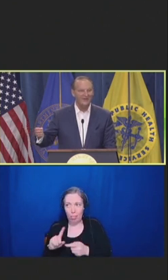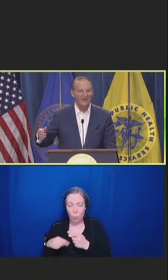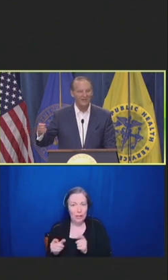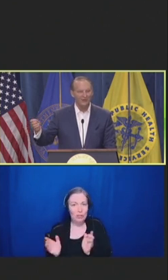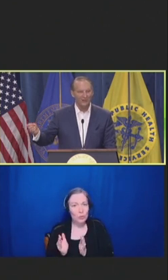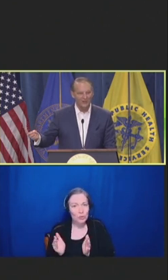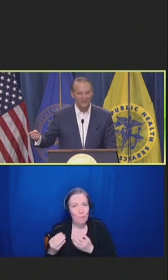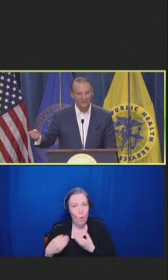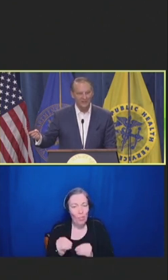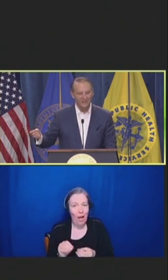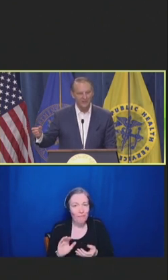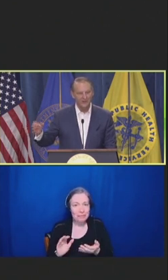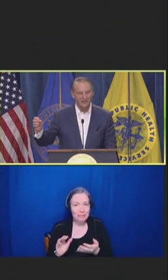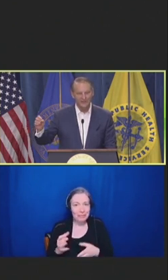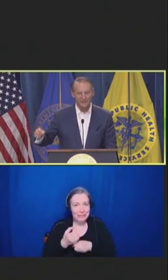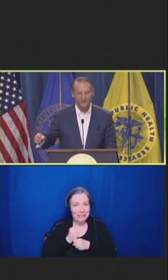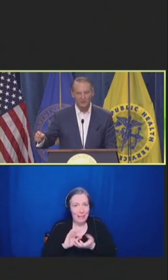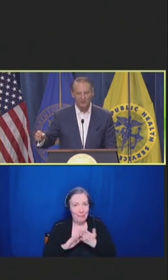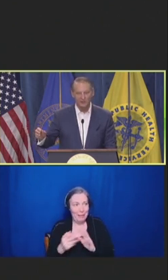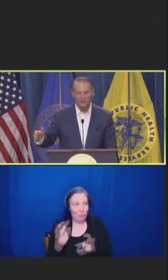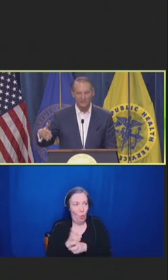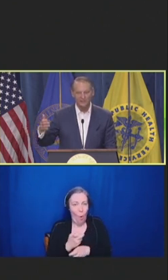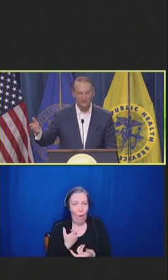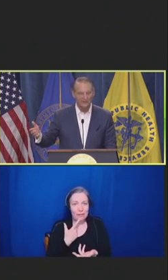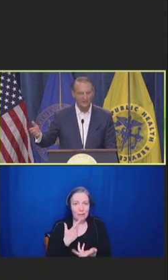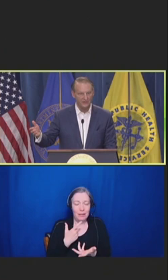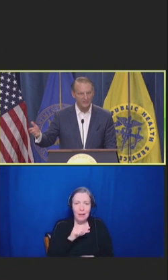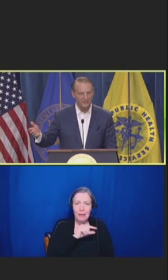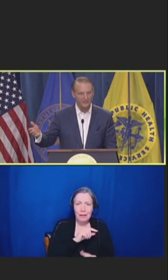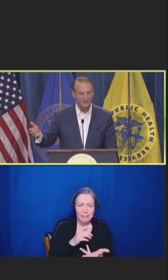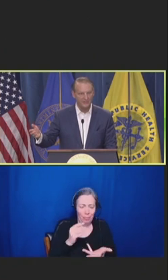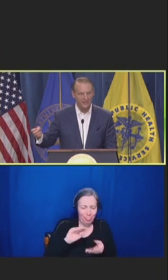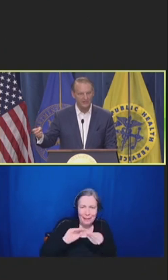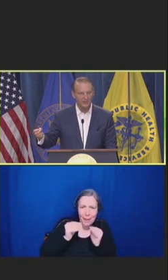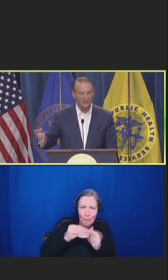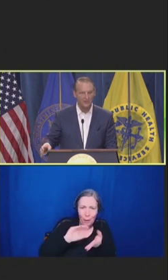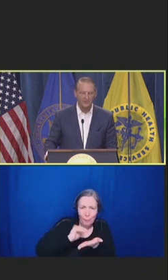The quantity becomes harder. They need smaller quantities. It's hard sometimes to buy smaller quantities.